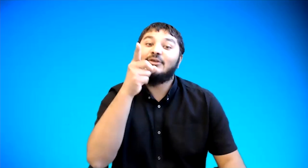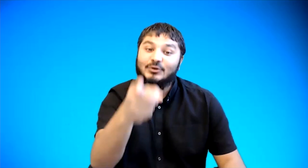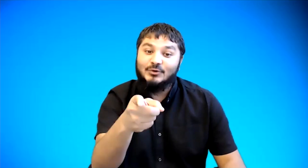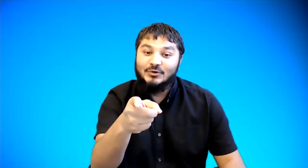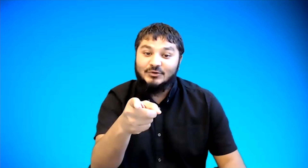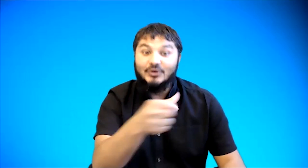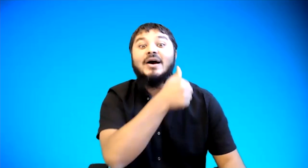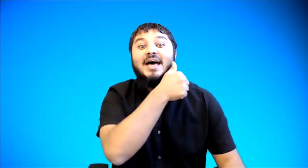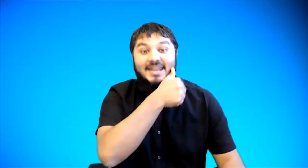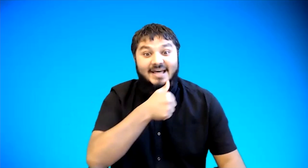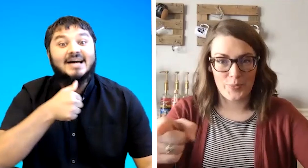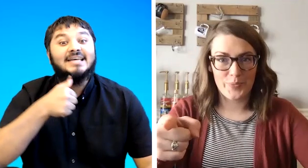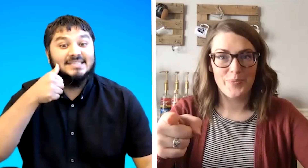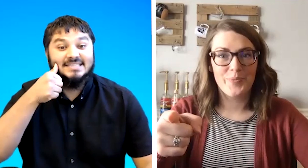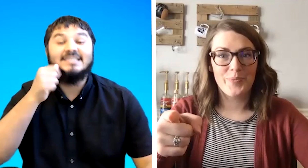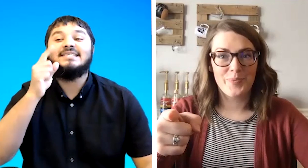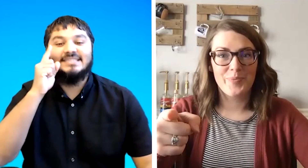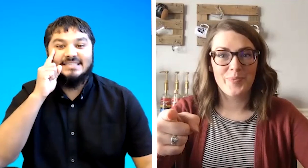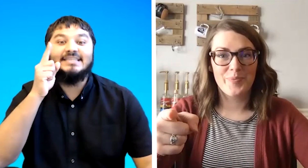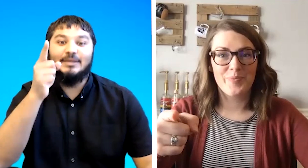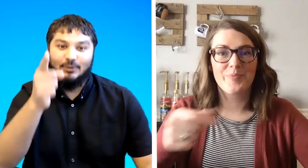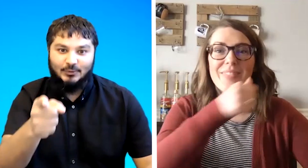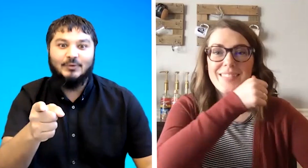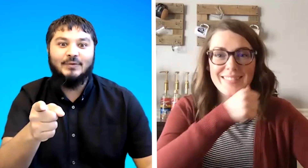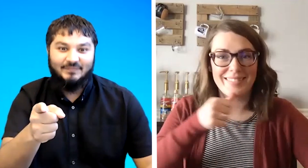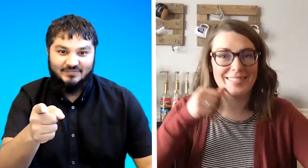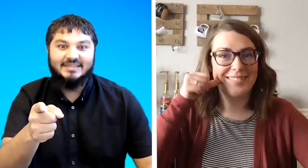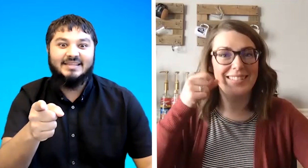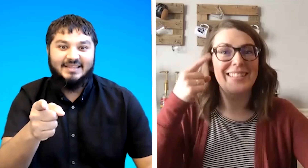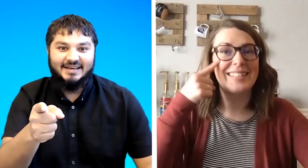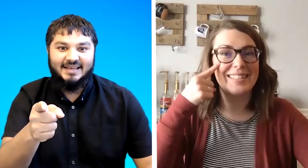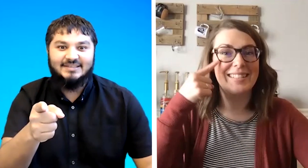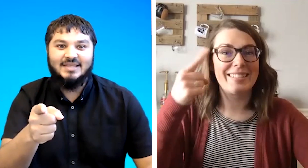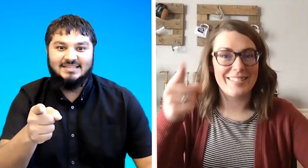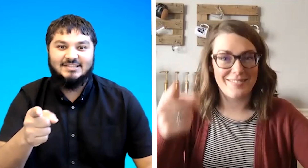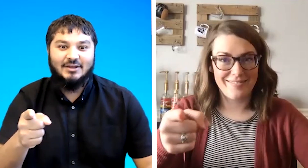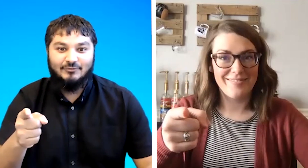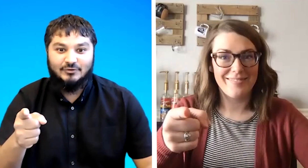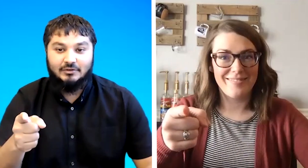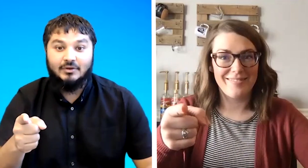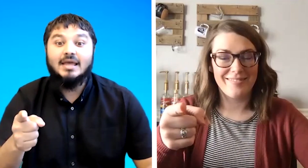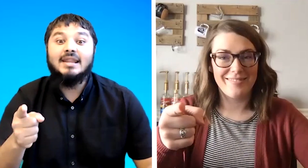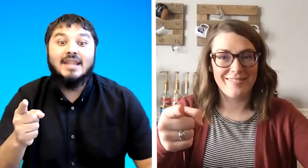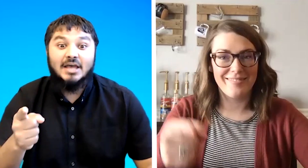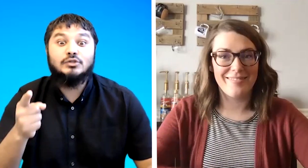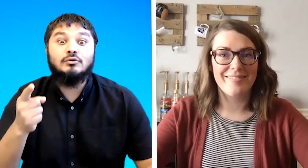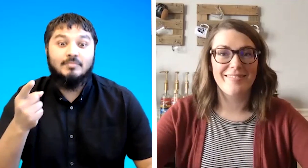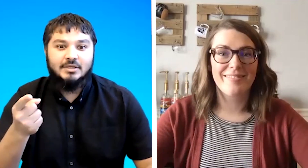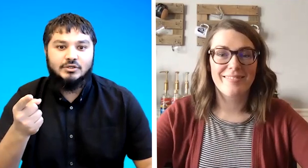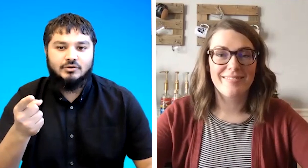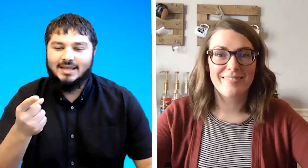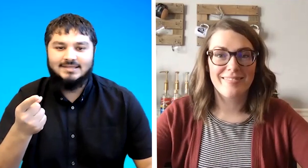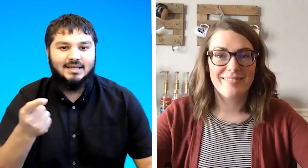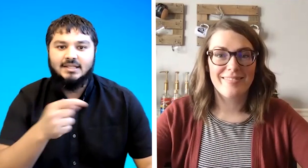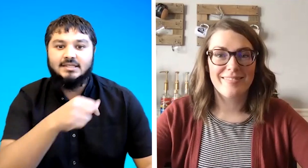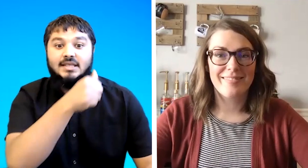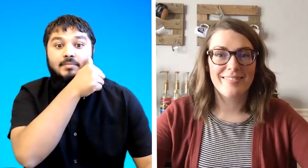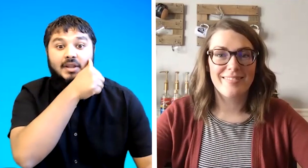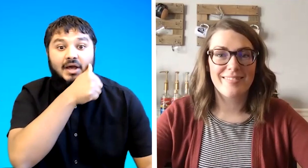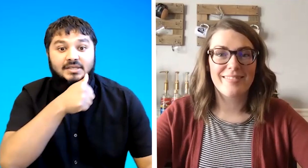you so nice see you okay so that's the sign for c nice to meet you exactly the same nice